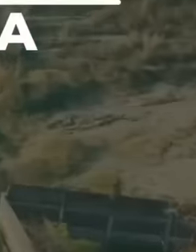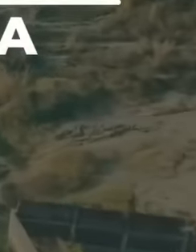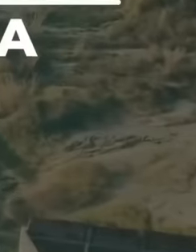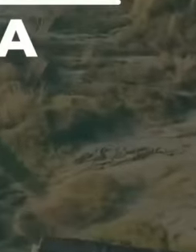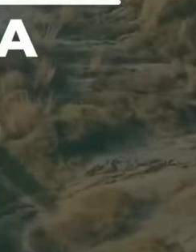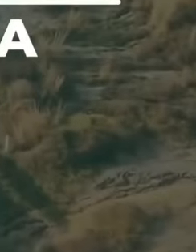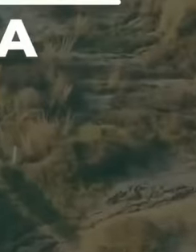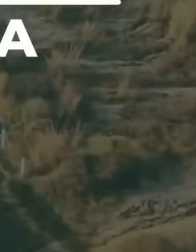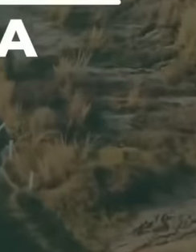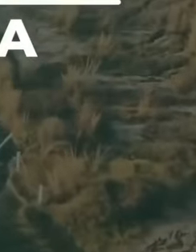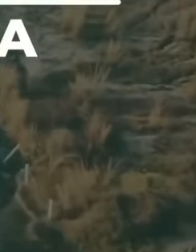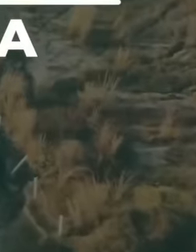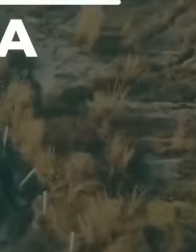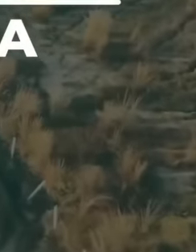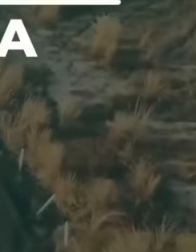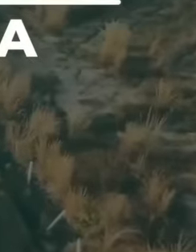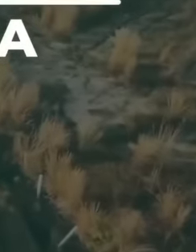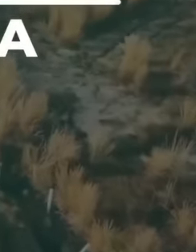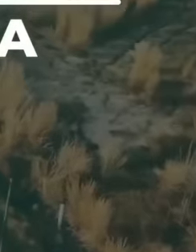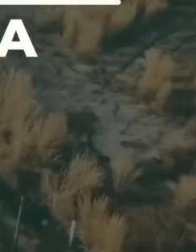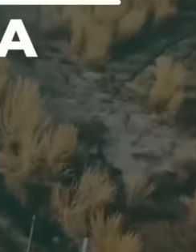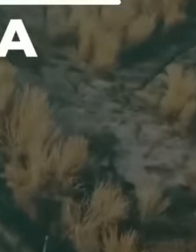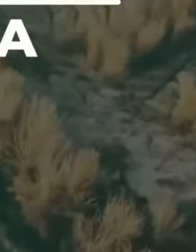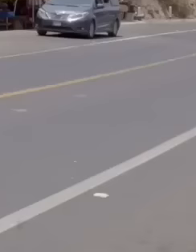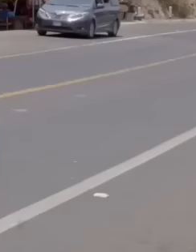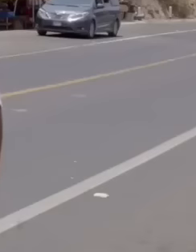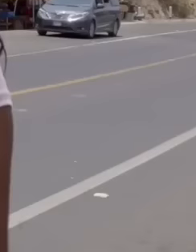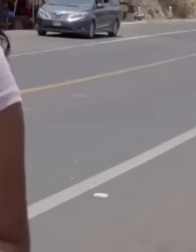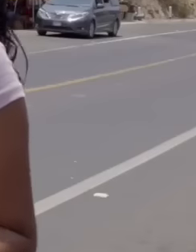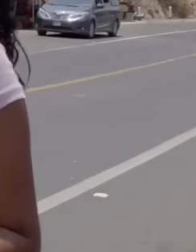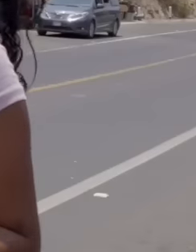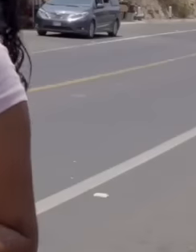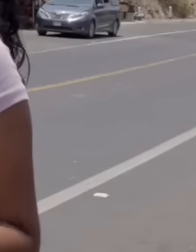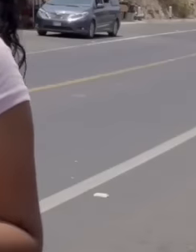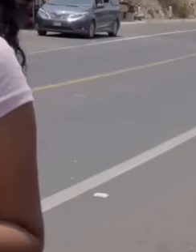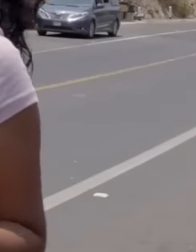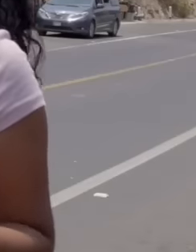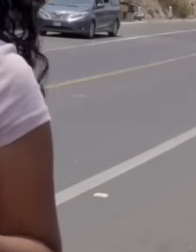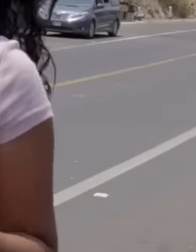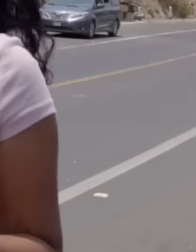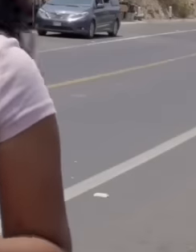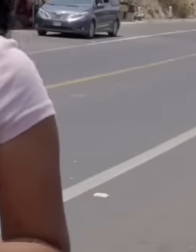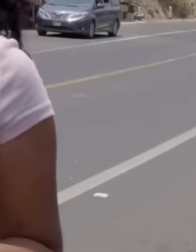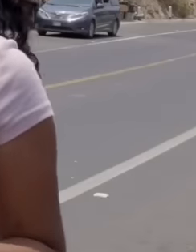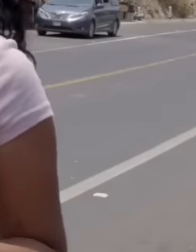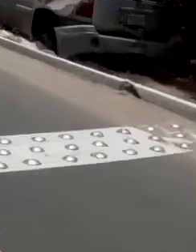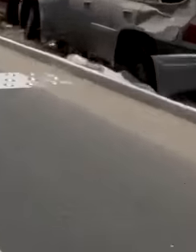boundary beams with the states of Guerrero and Oaxaca before we had a very reduced highway with the